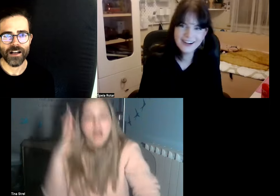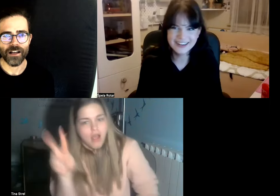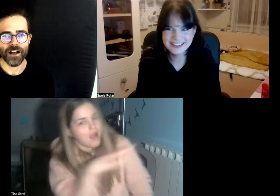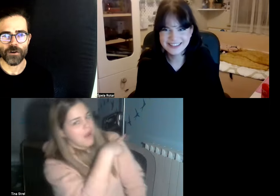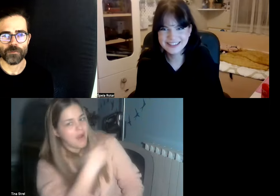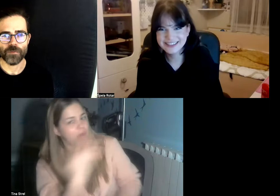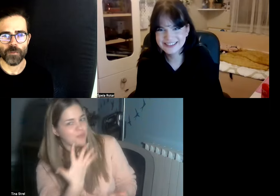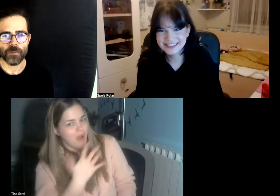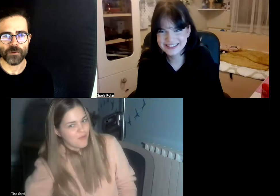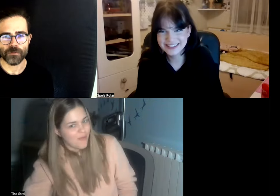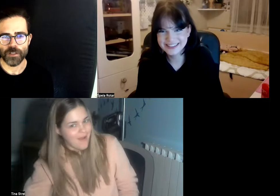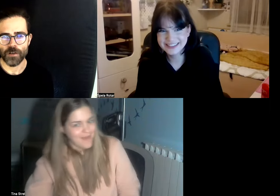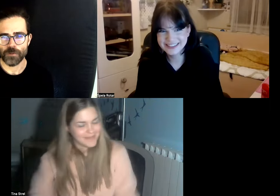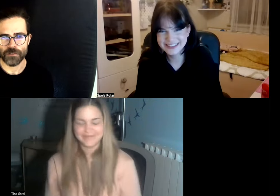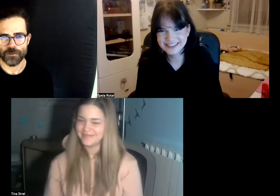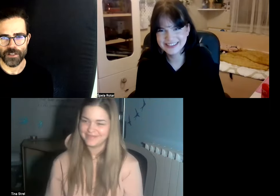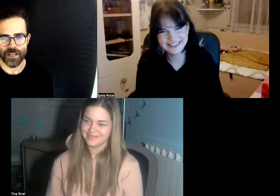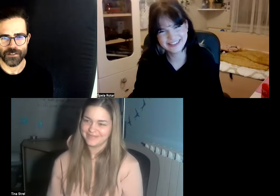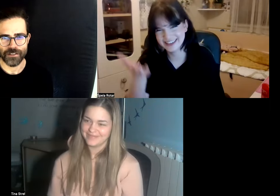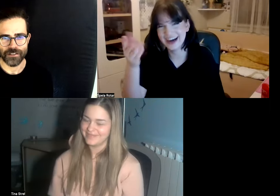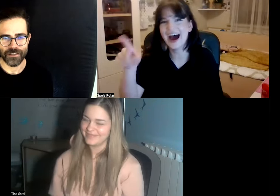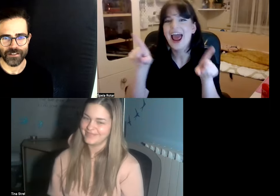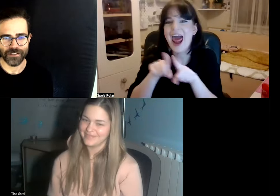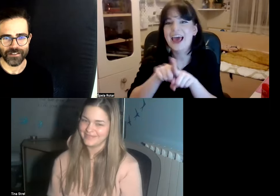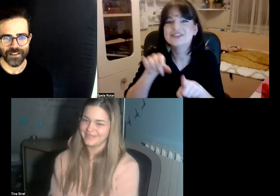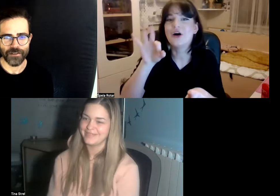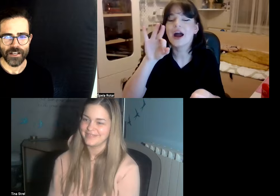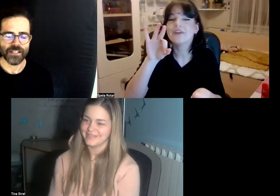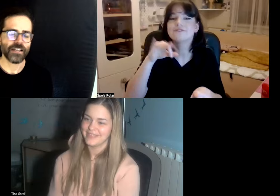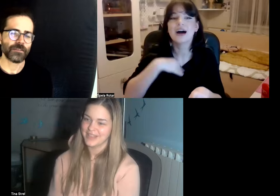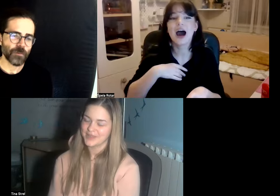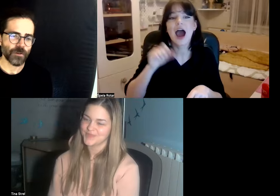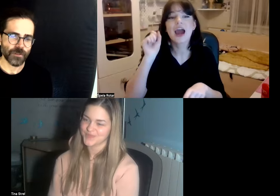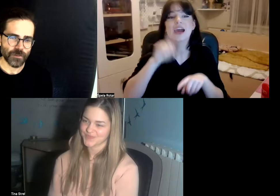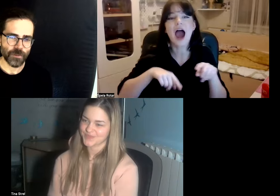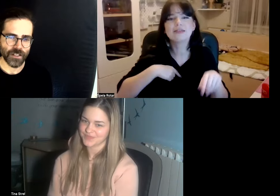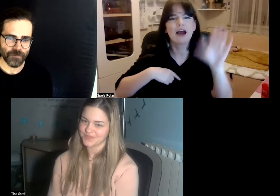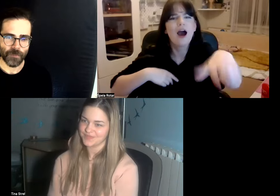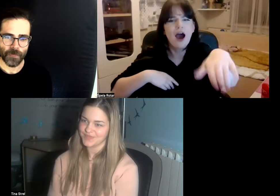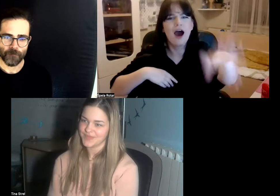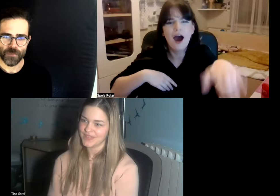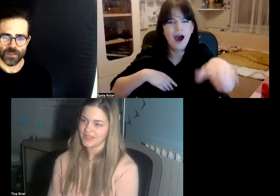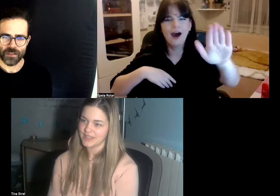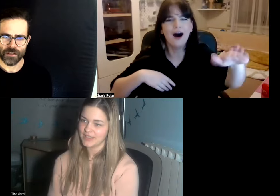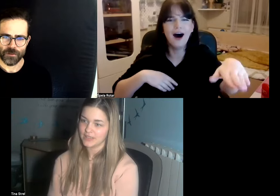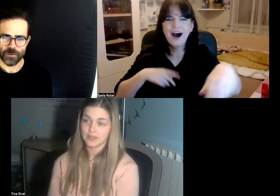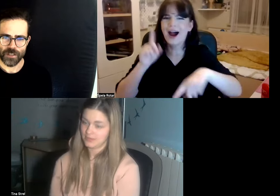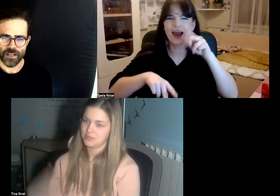how do people you know reach for your attention and stuff yeah some people it was pretty pretty